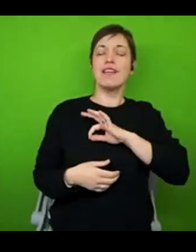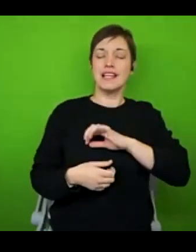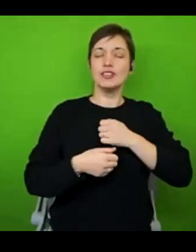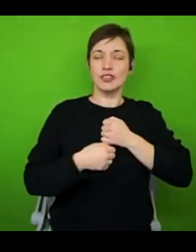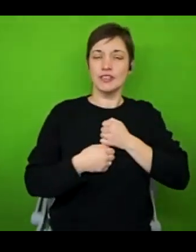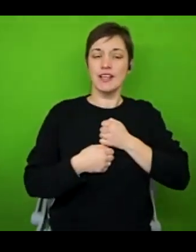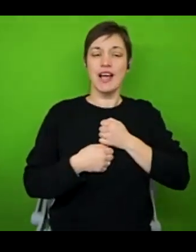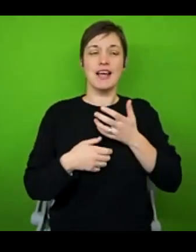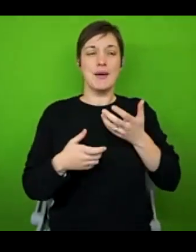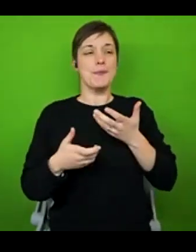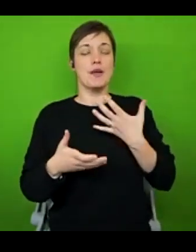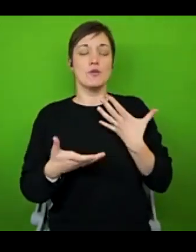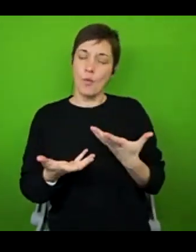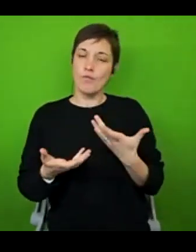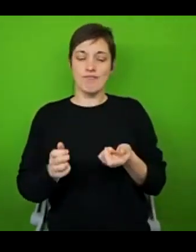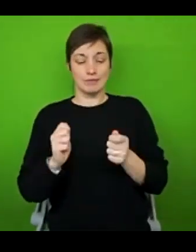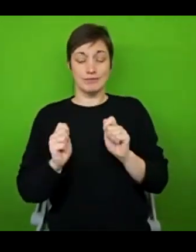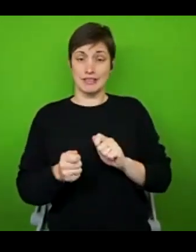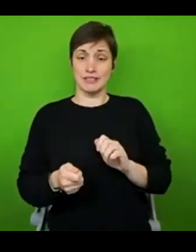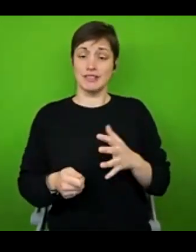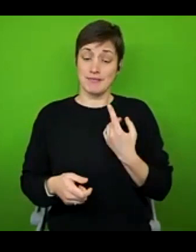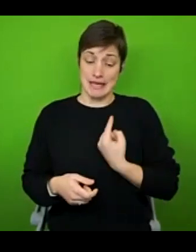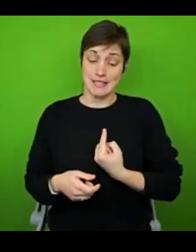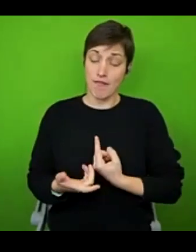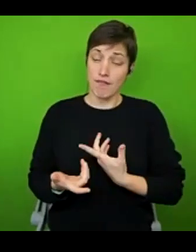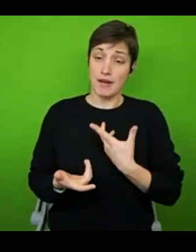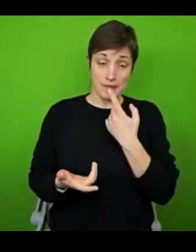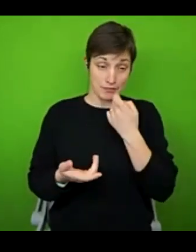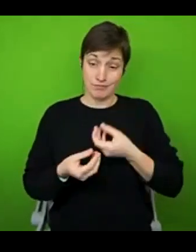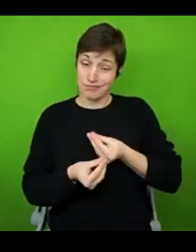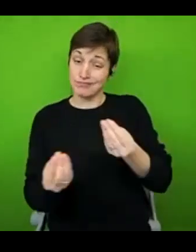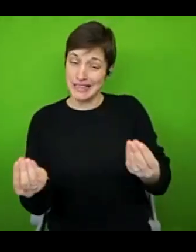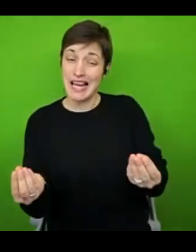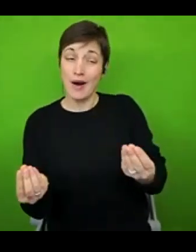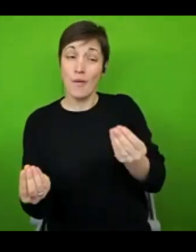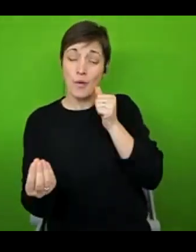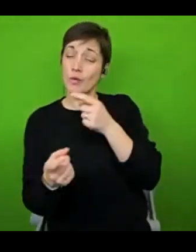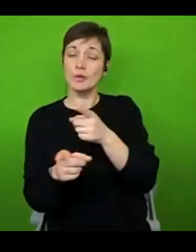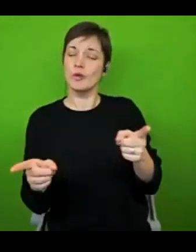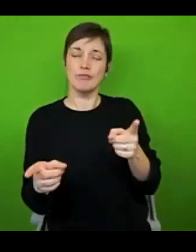going to share today might be more achievable for me and people like me than those in other situations. But despite